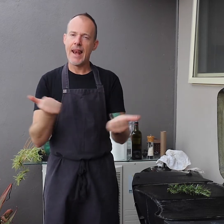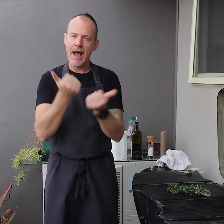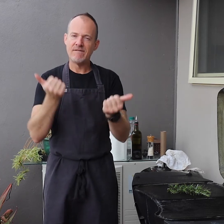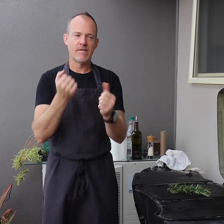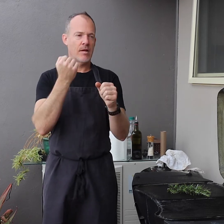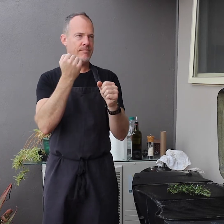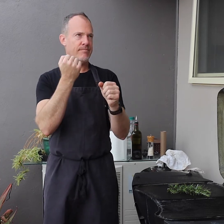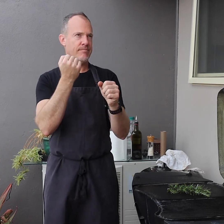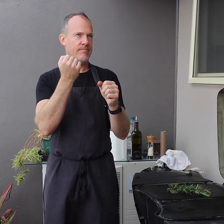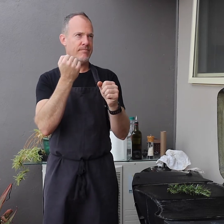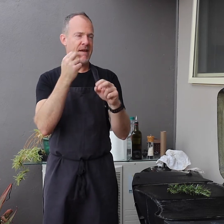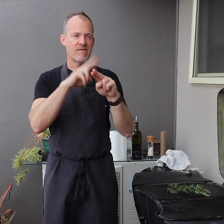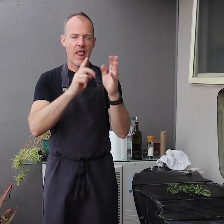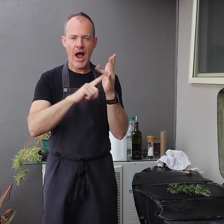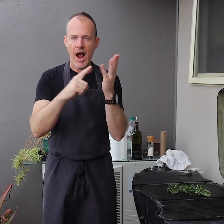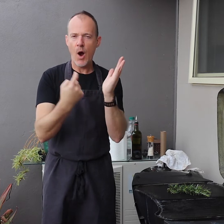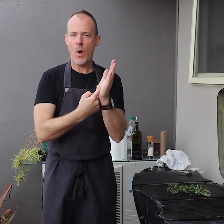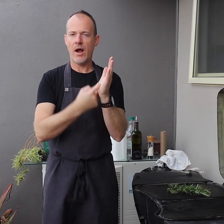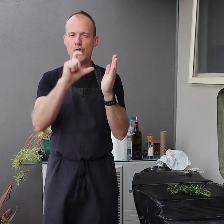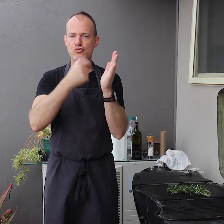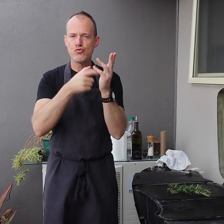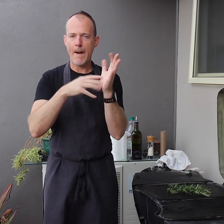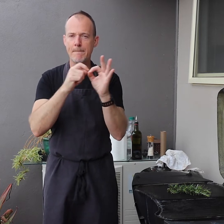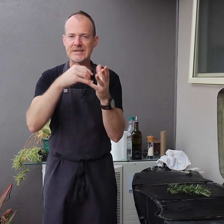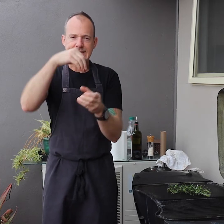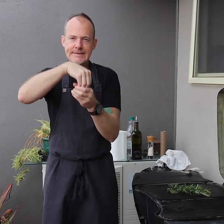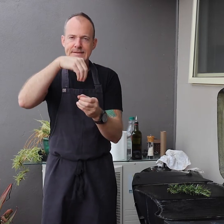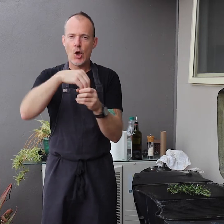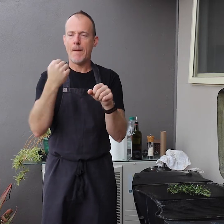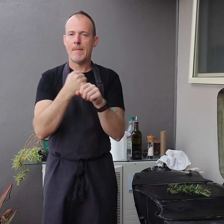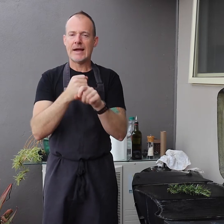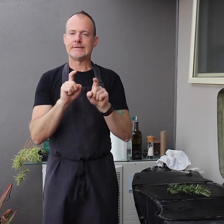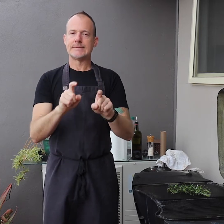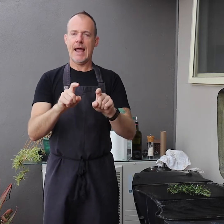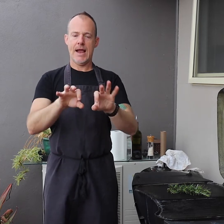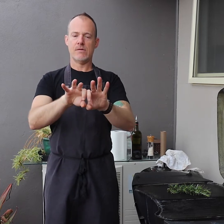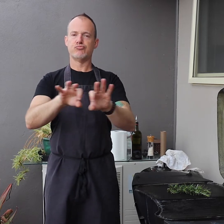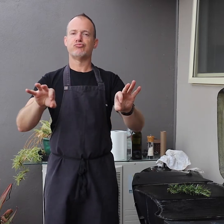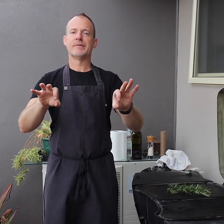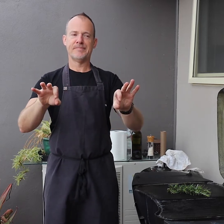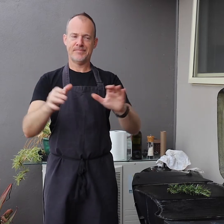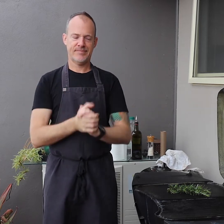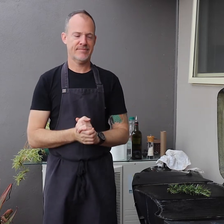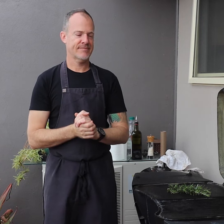Use plenty of flour and breadcrumbs to ensure they keep their shape.